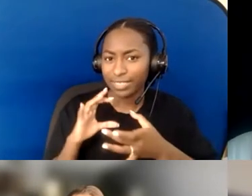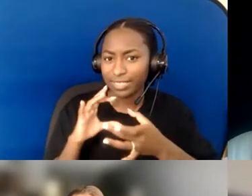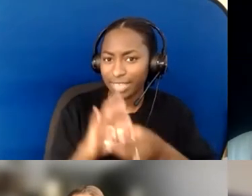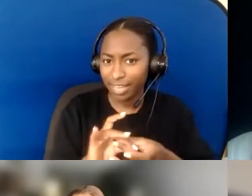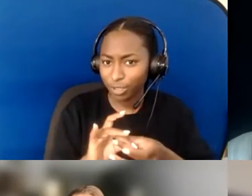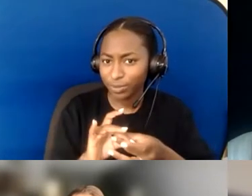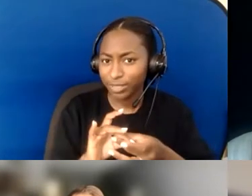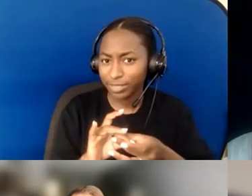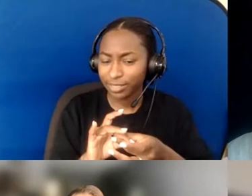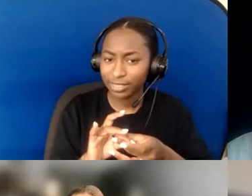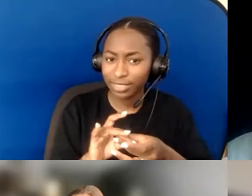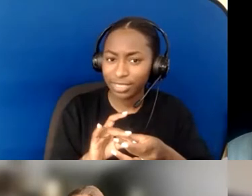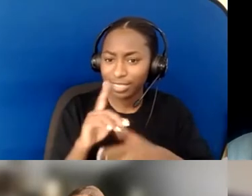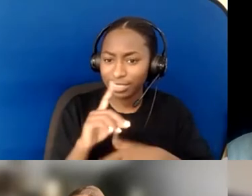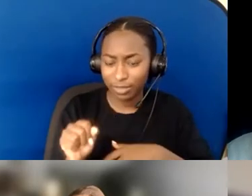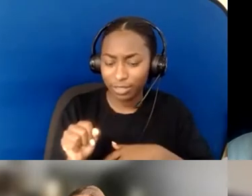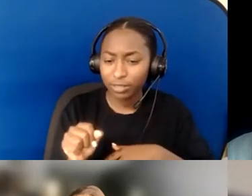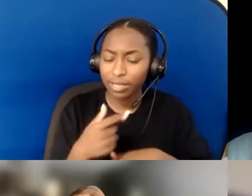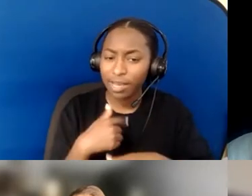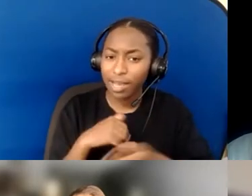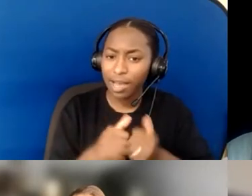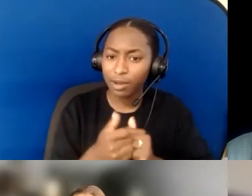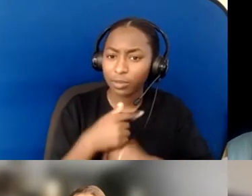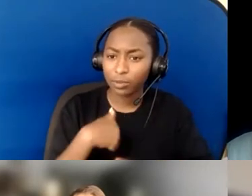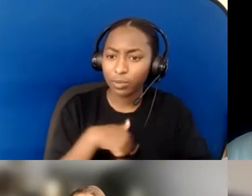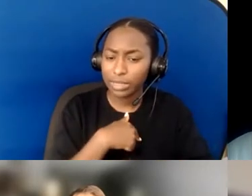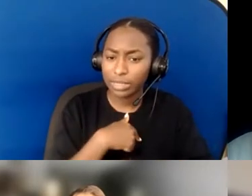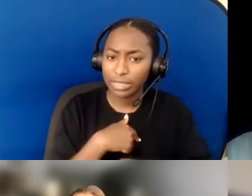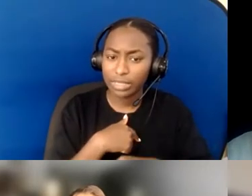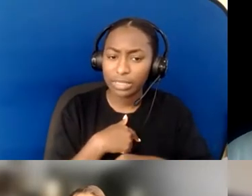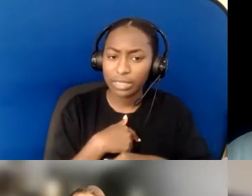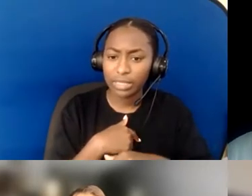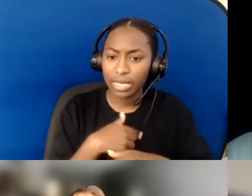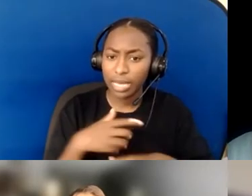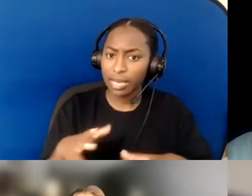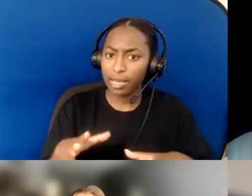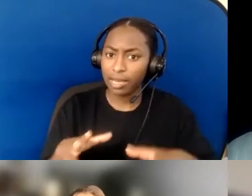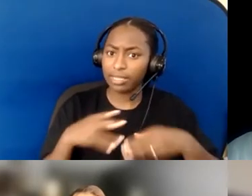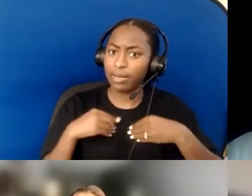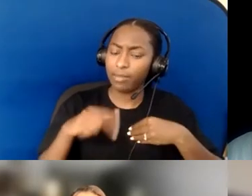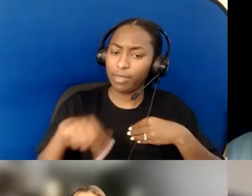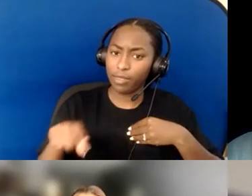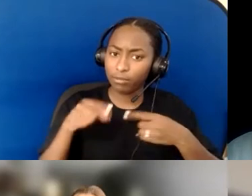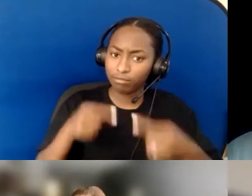"so that the smaller steps forward can be achieved "when larger steps forward are currently out of reach?"